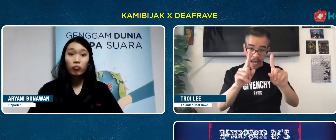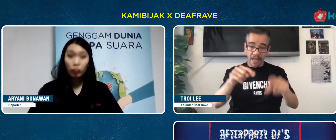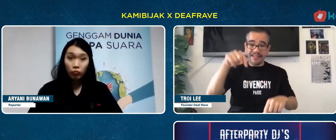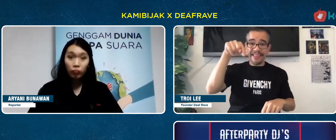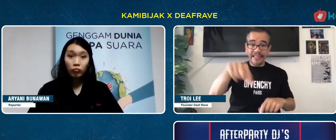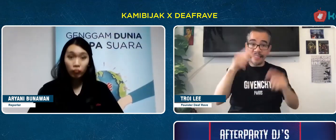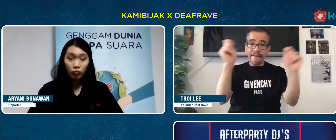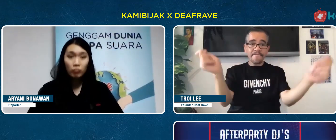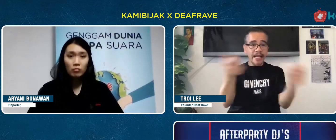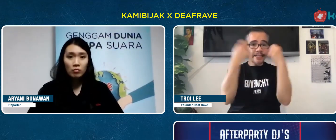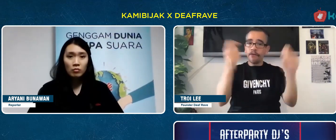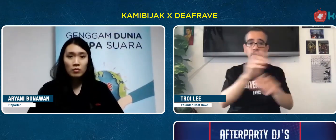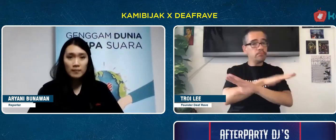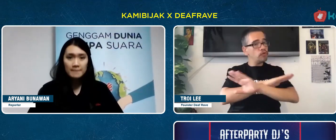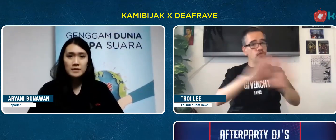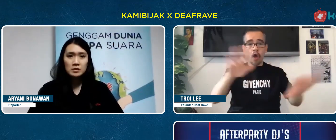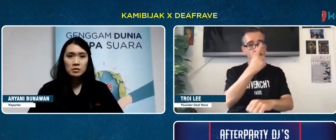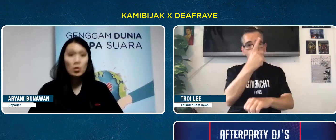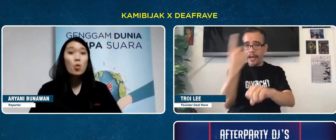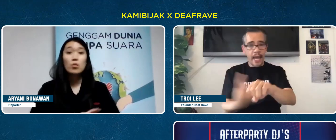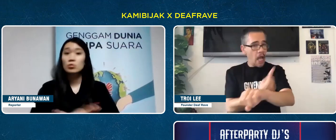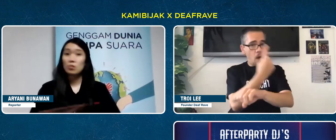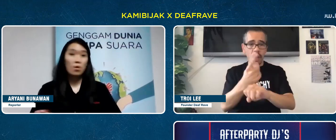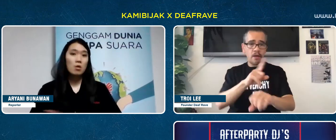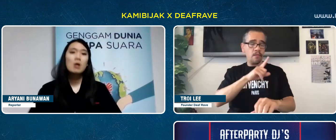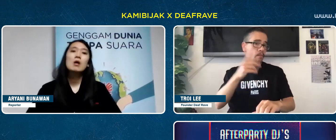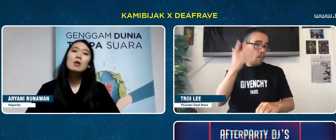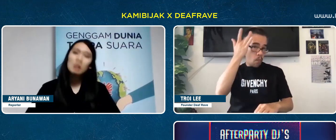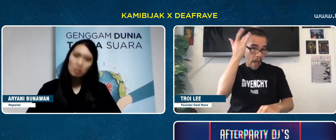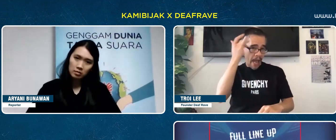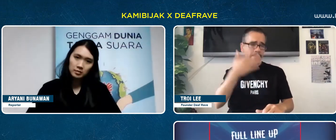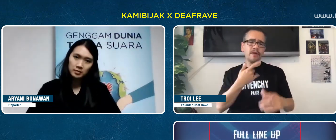But during the festival, it's not just an hour, why?